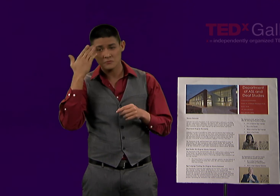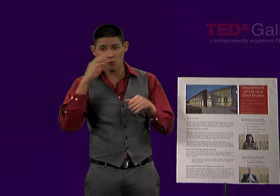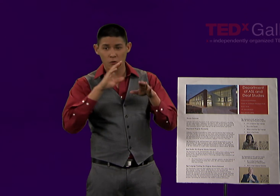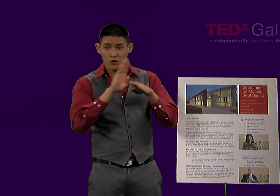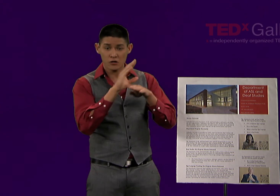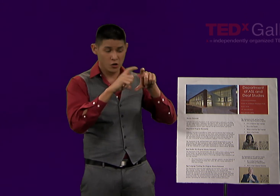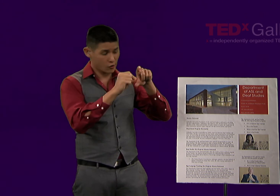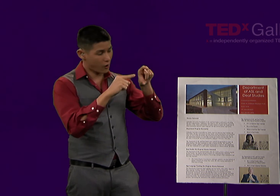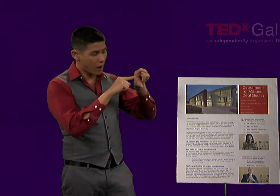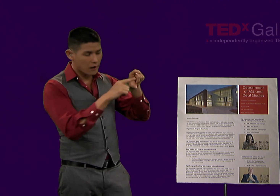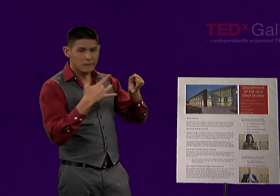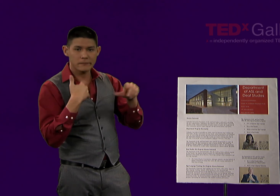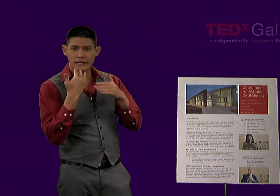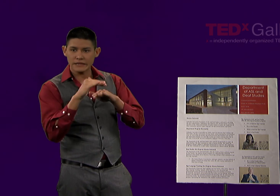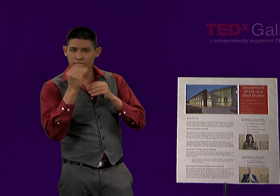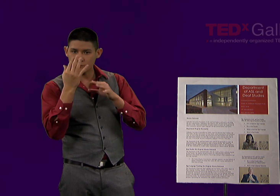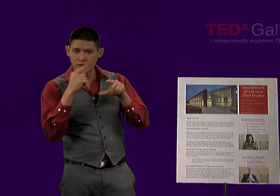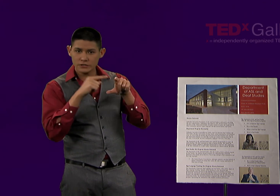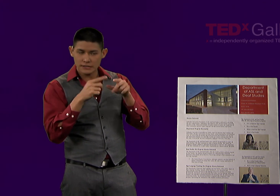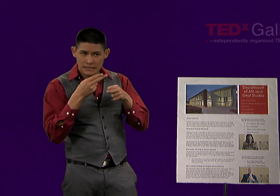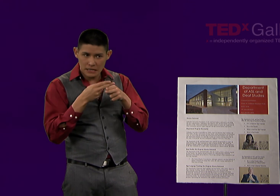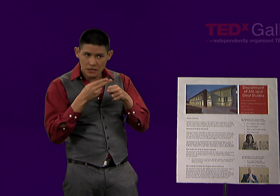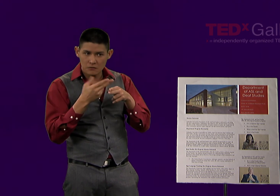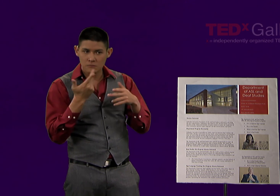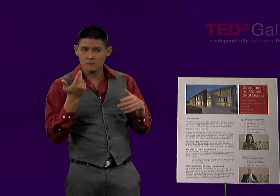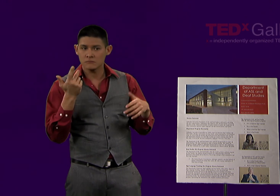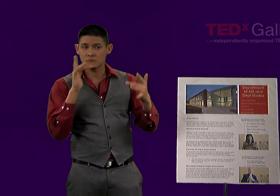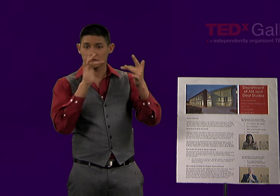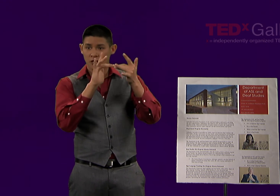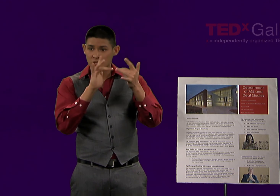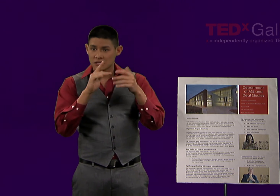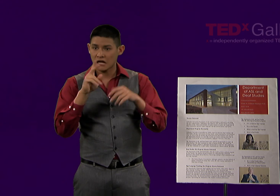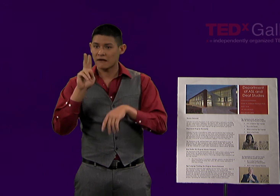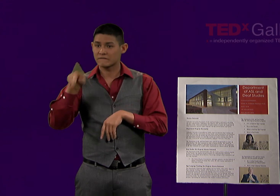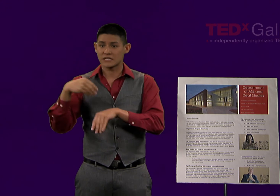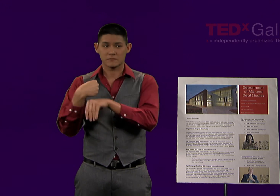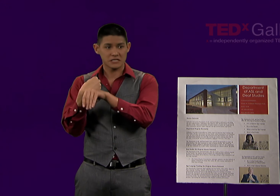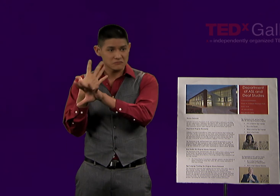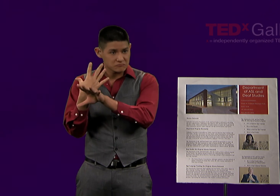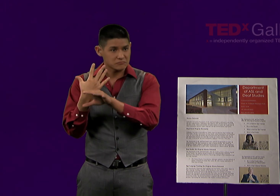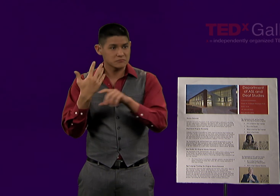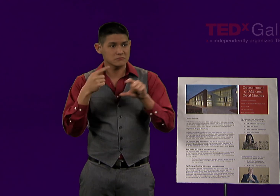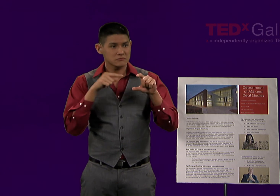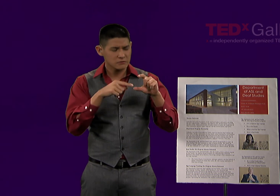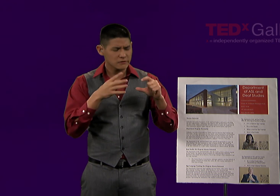They typically have a very limited field of information, contact information, your video phone number perhaps.